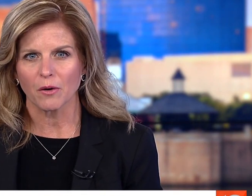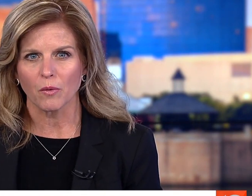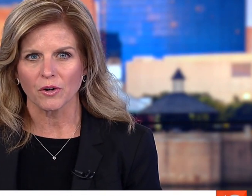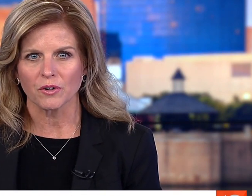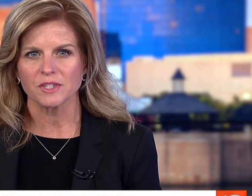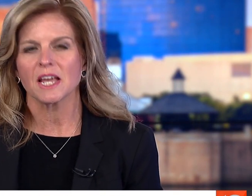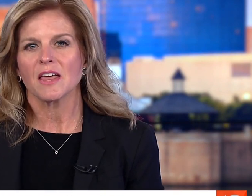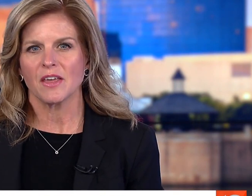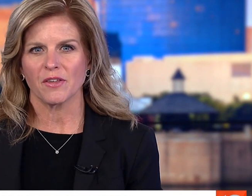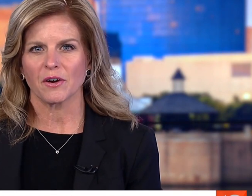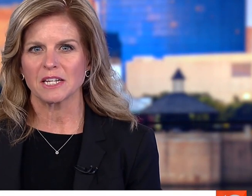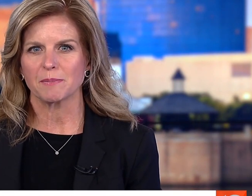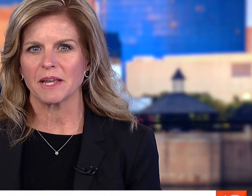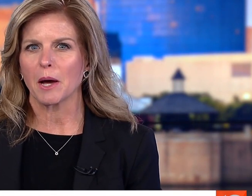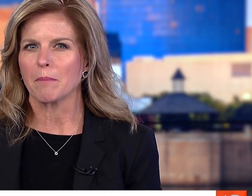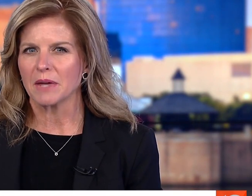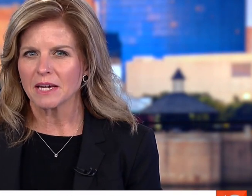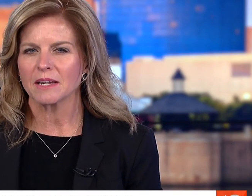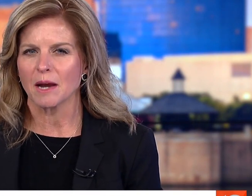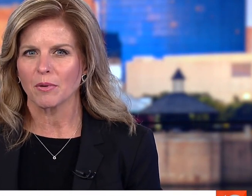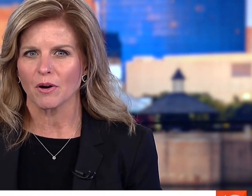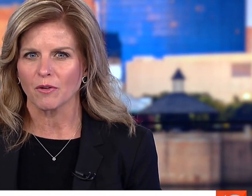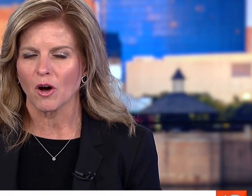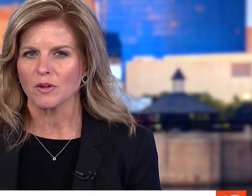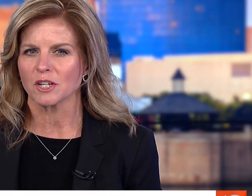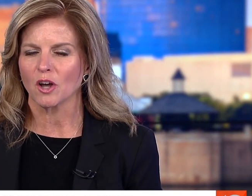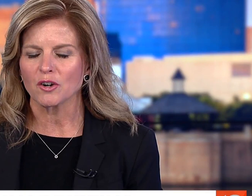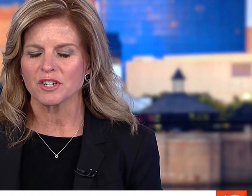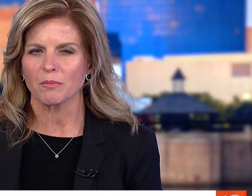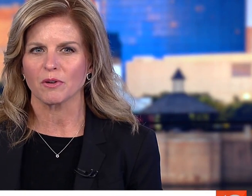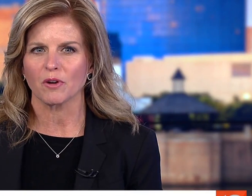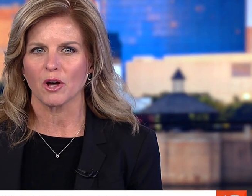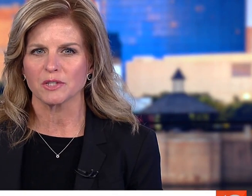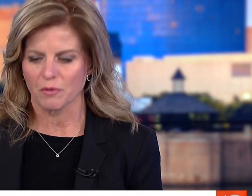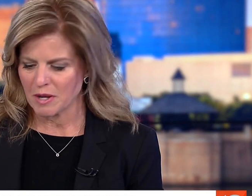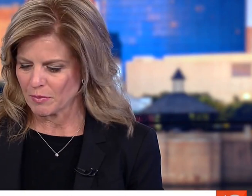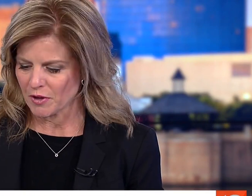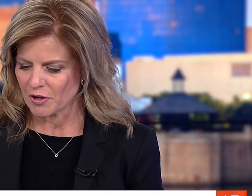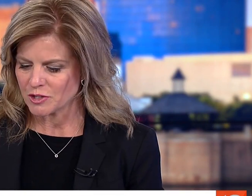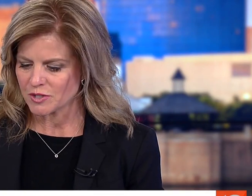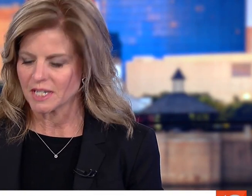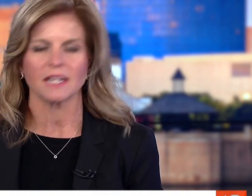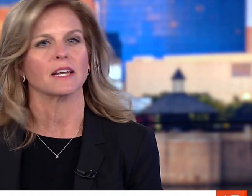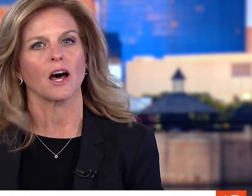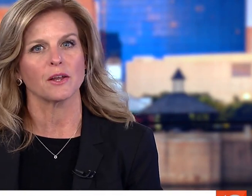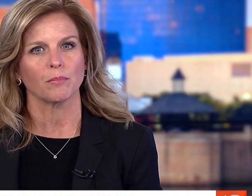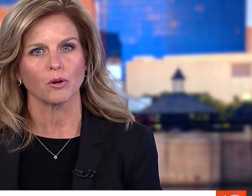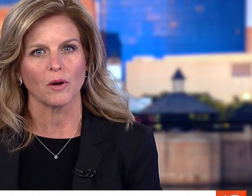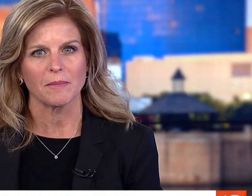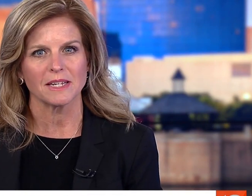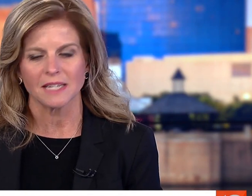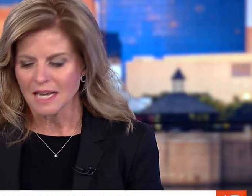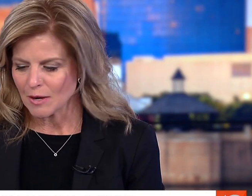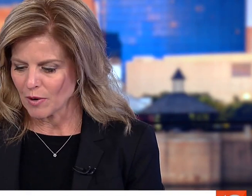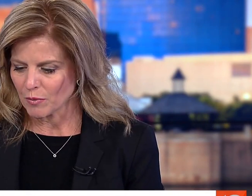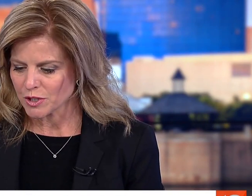PERHAPS THE BIGGEST NEWS WE LEARNED THIS AFTERNOON IS THEY ARE SETTING UP A SEPARATE FACILITY TO CARE FOR HEALTHCARE WORKERS THAT THERE HAS BEEN A